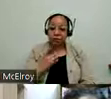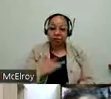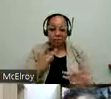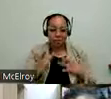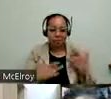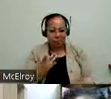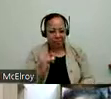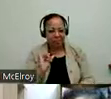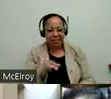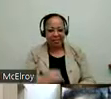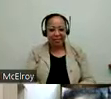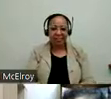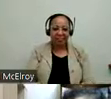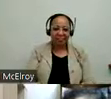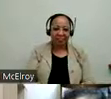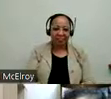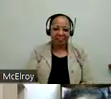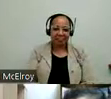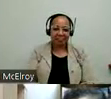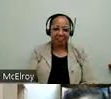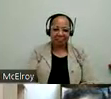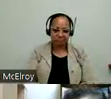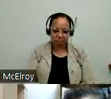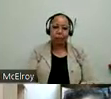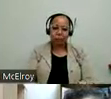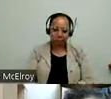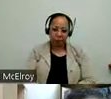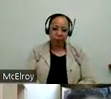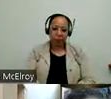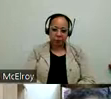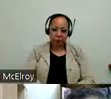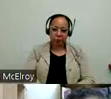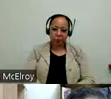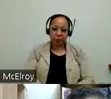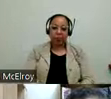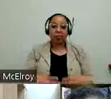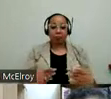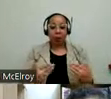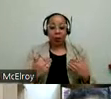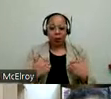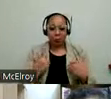But I'm really excited about that. And I do have one question. I'm